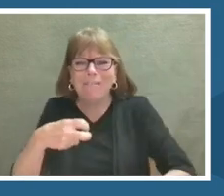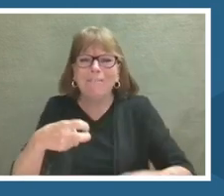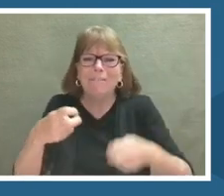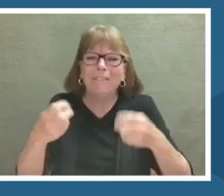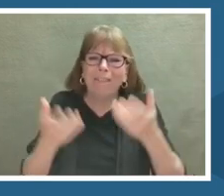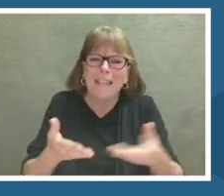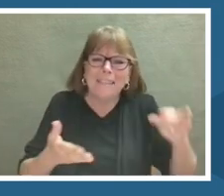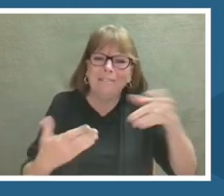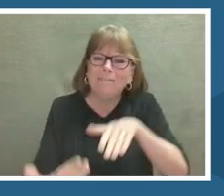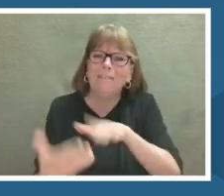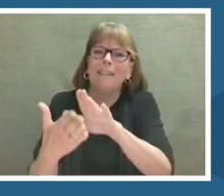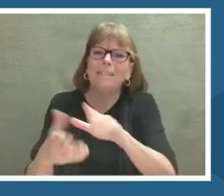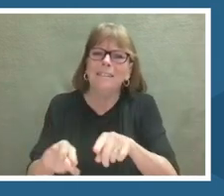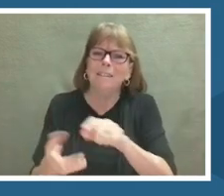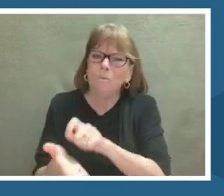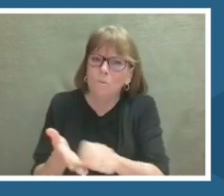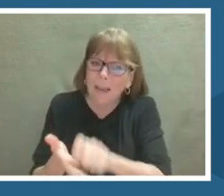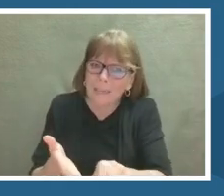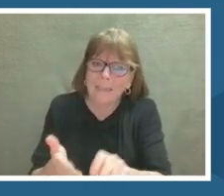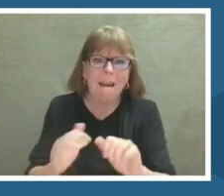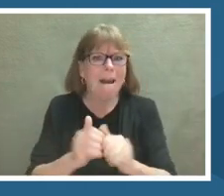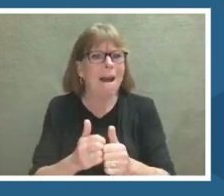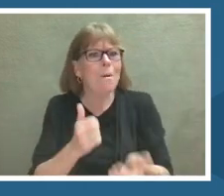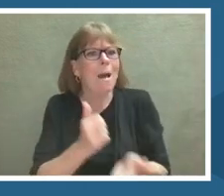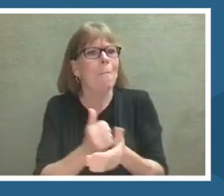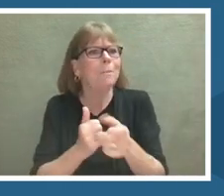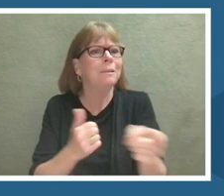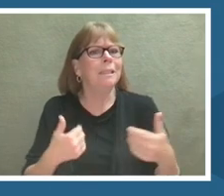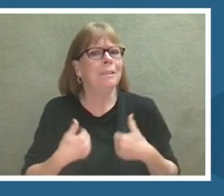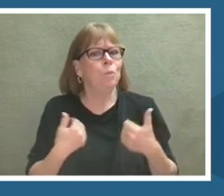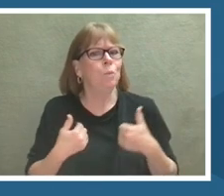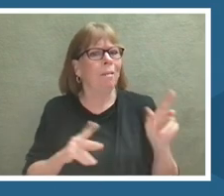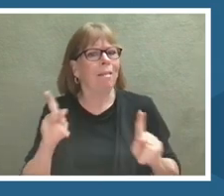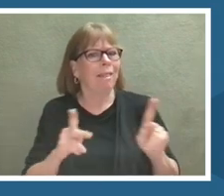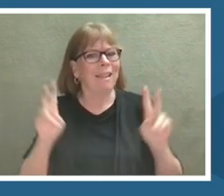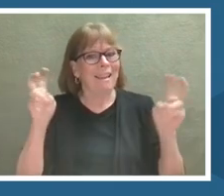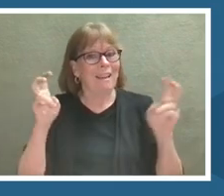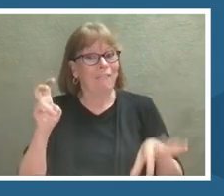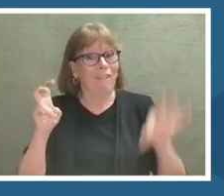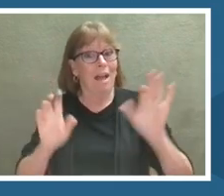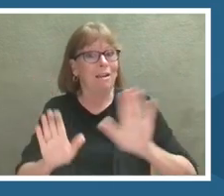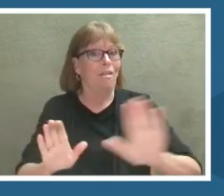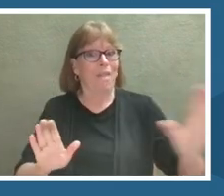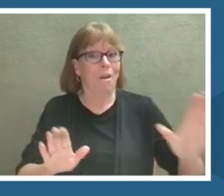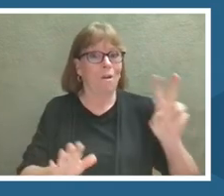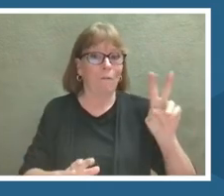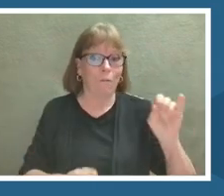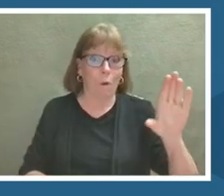and about how he helps you find their own voices, which is so important. For me, I'm so honored to start your day.